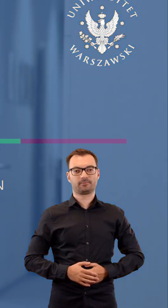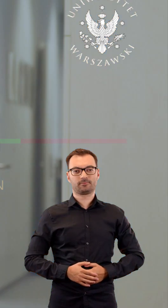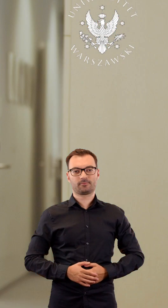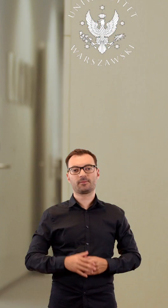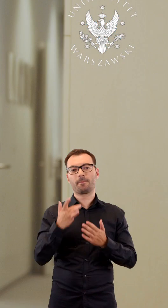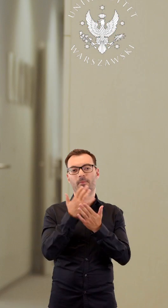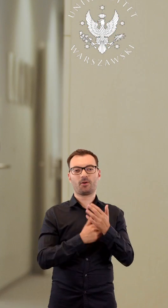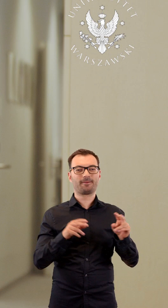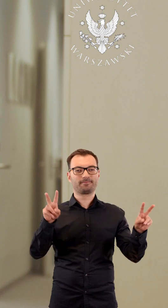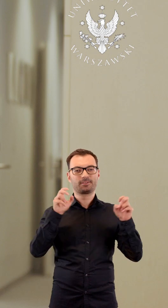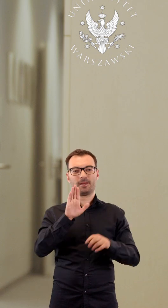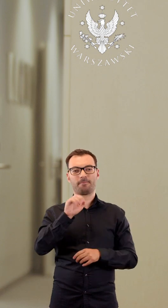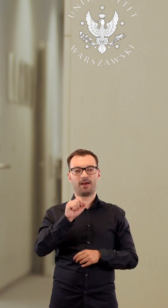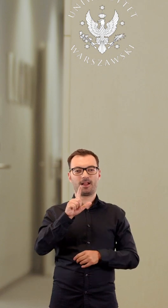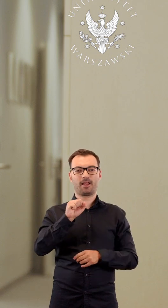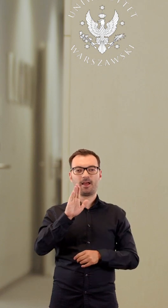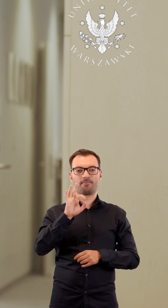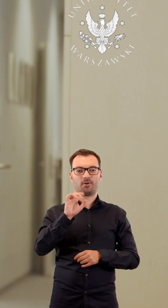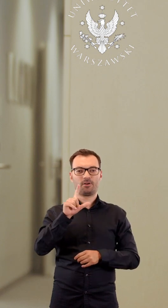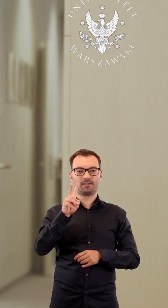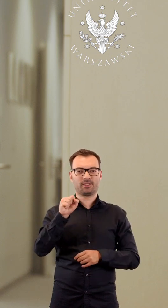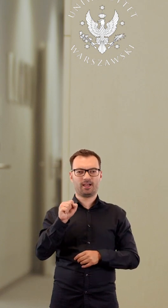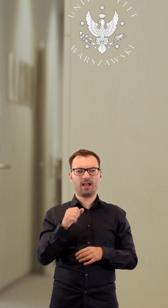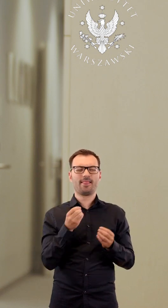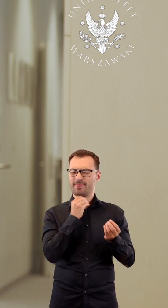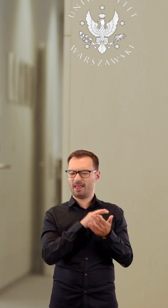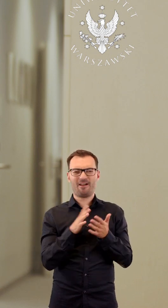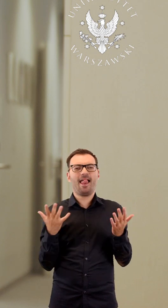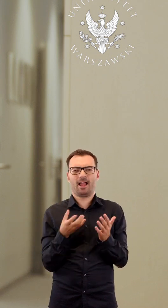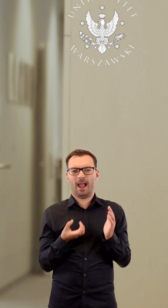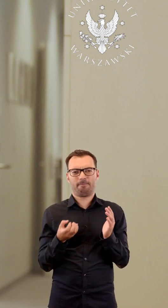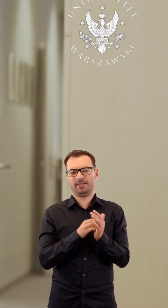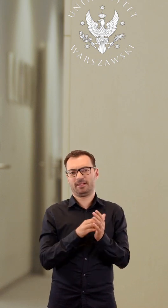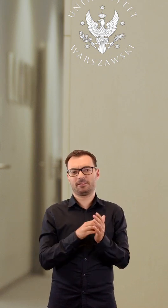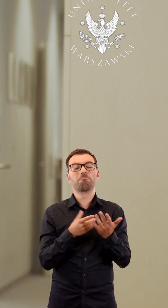The Balabolka programme is a free lightweight application used, among other things,